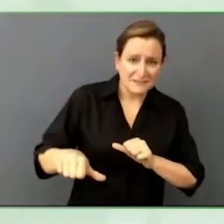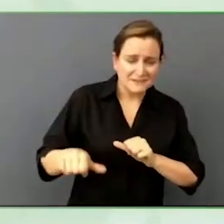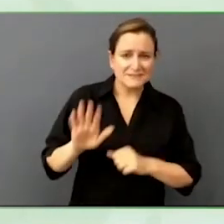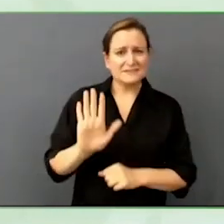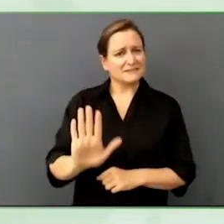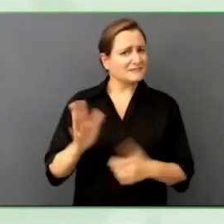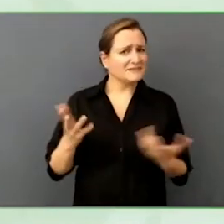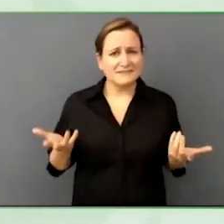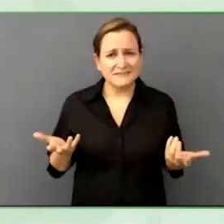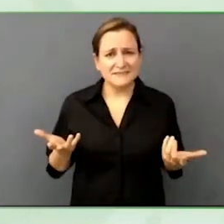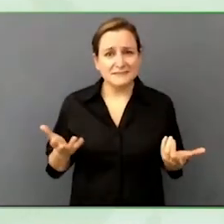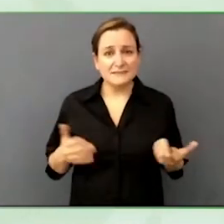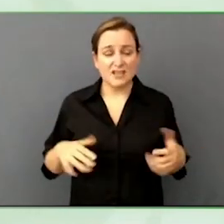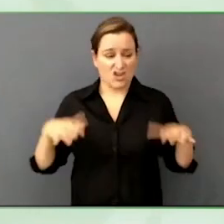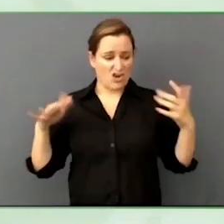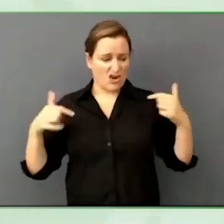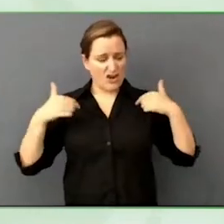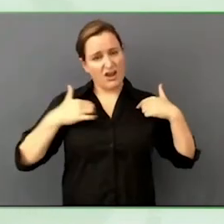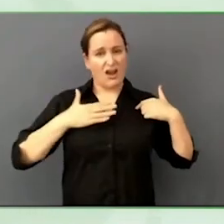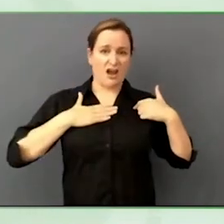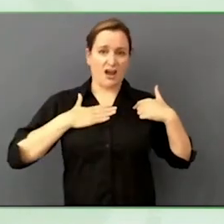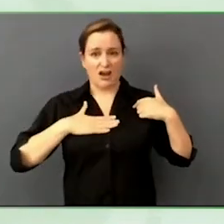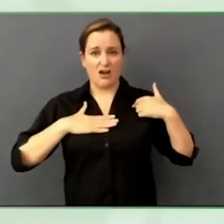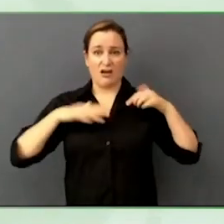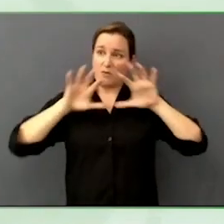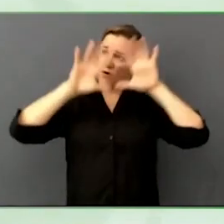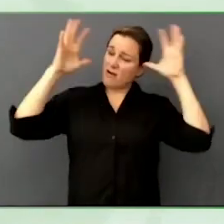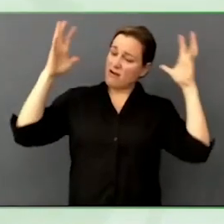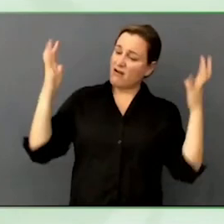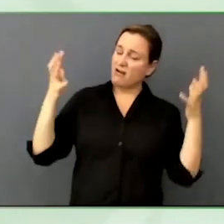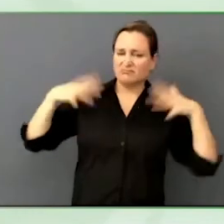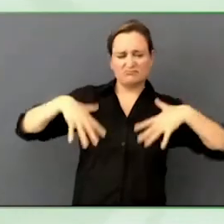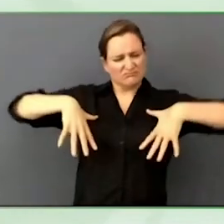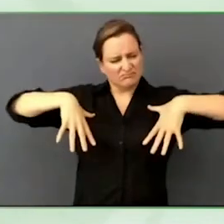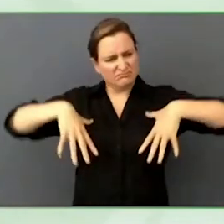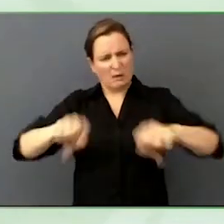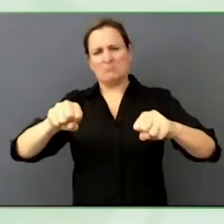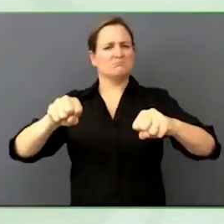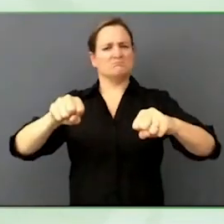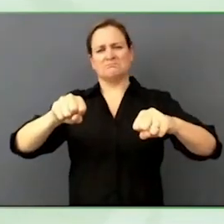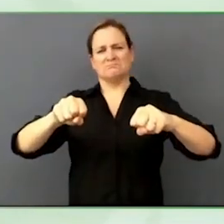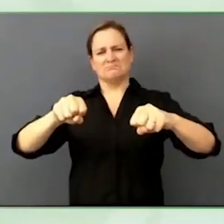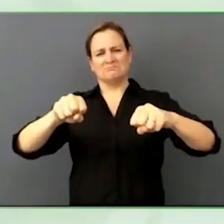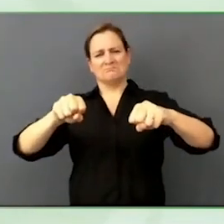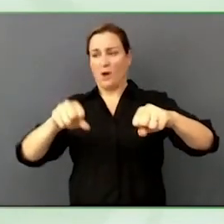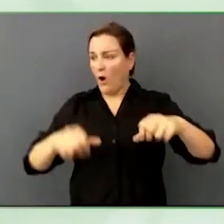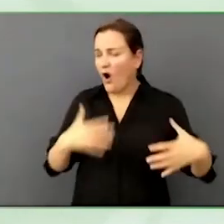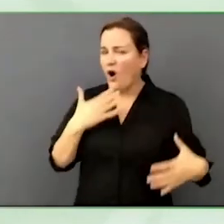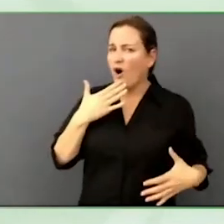A global takeover… I want to scale up the accessibility